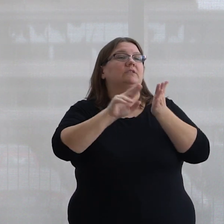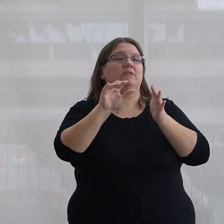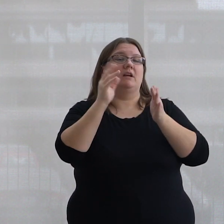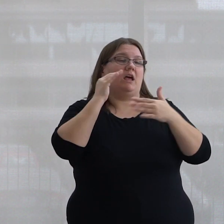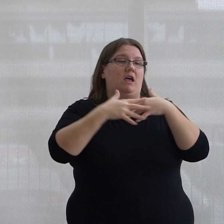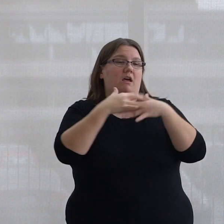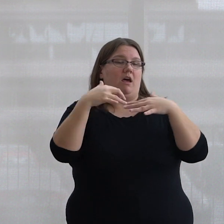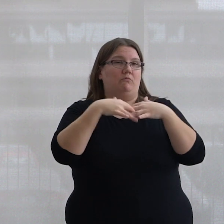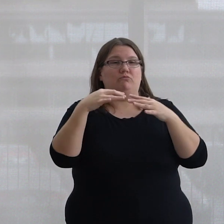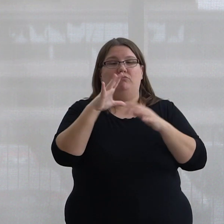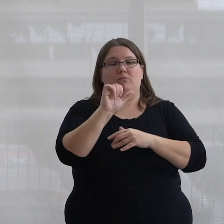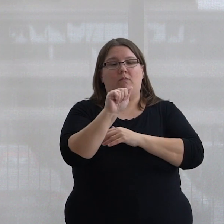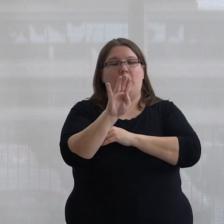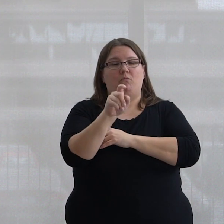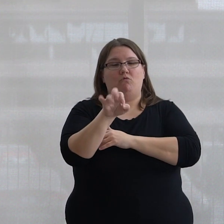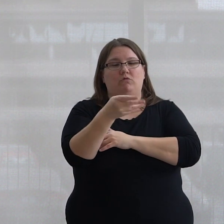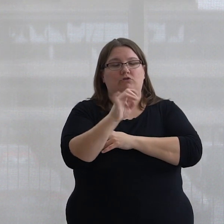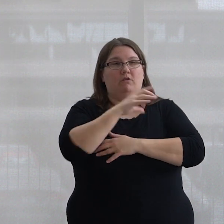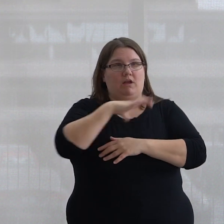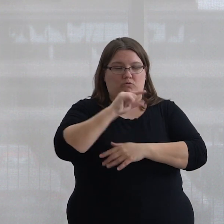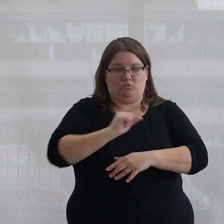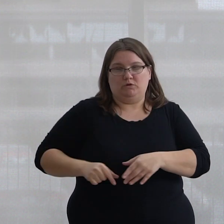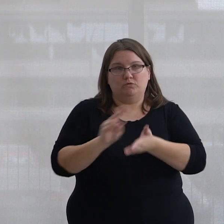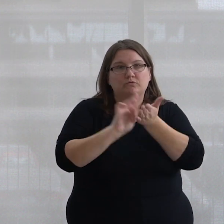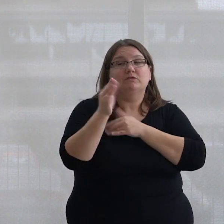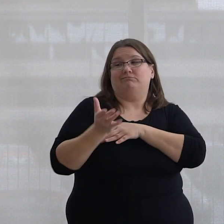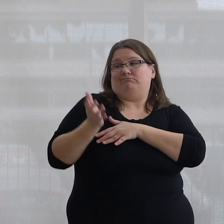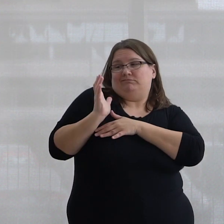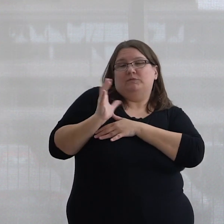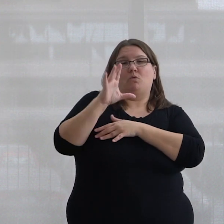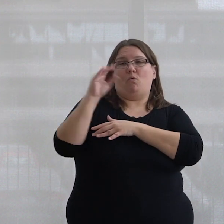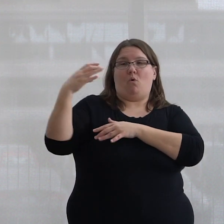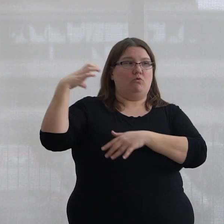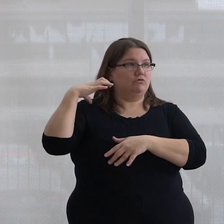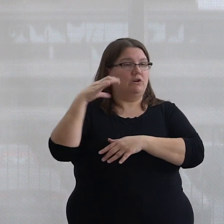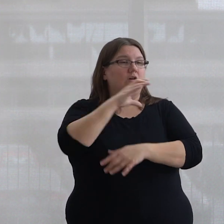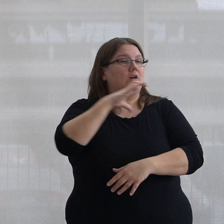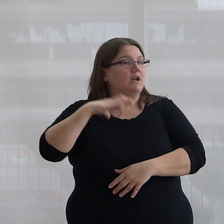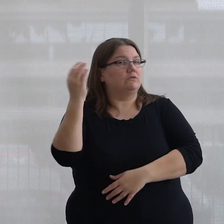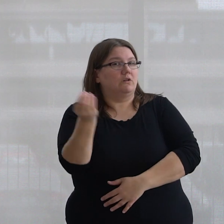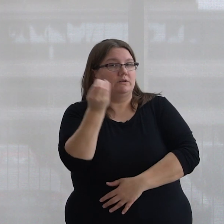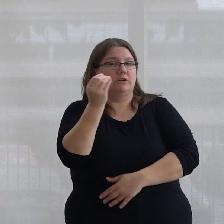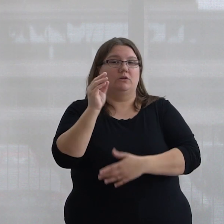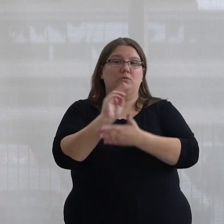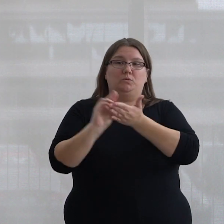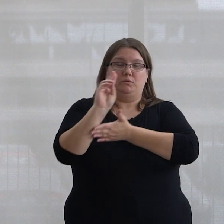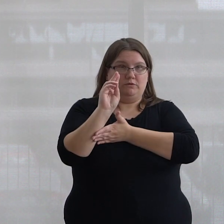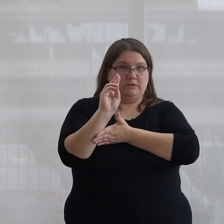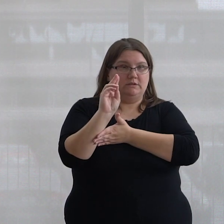Council of Queen's University. In the past, Jan has served as the co-chair of the Council of Ontario Universities, Reference